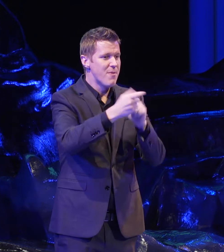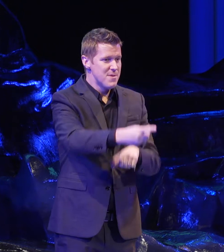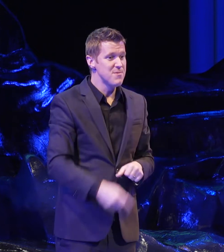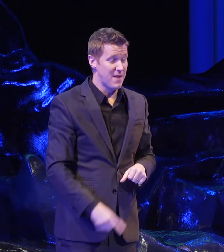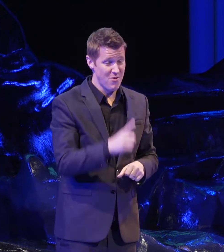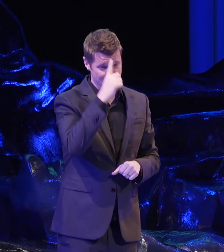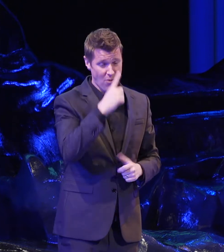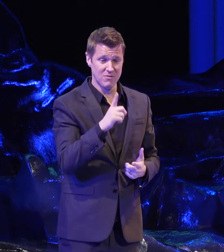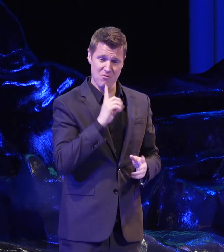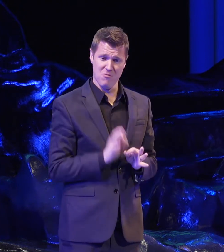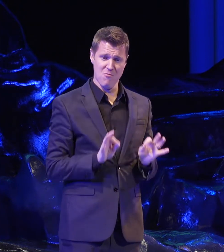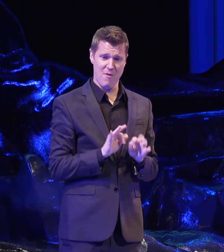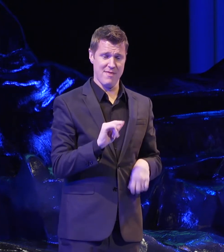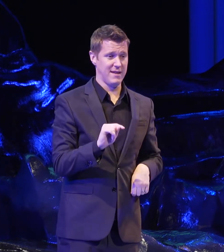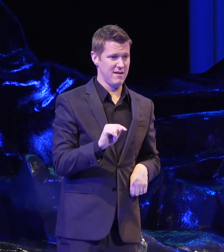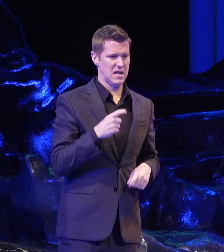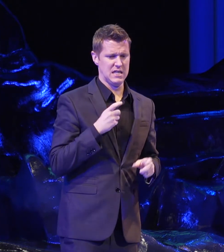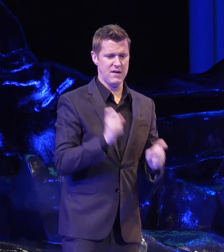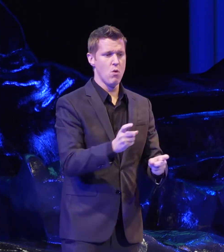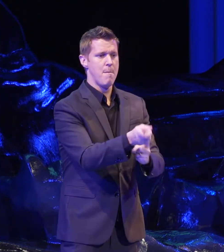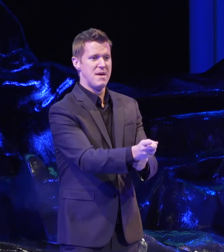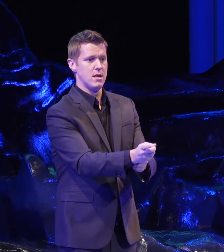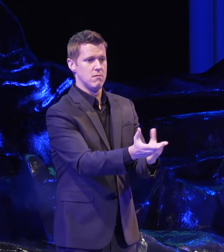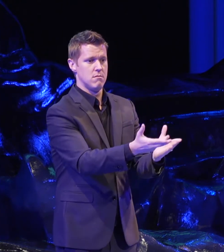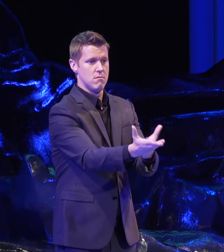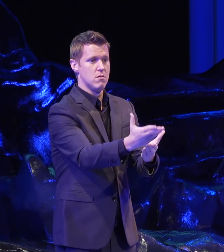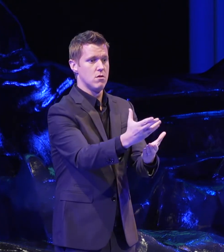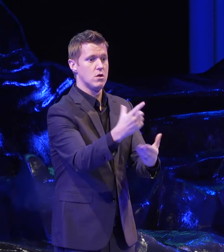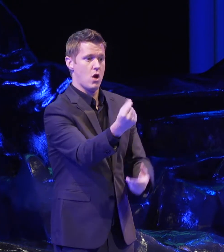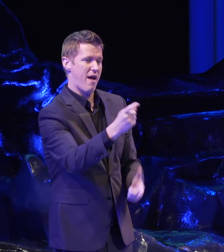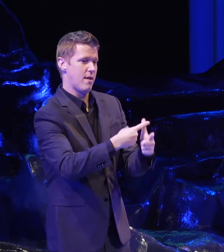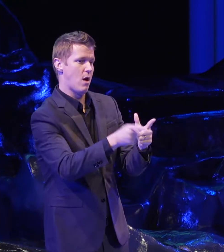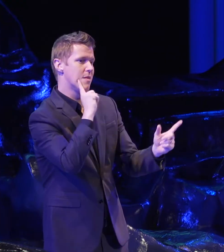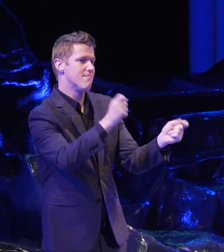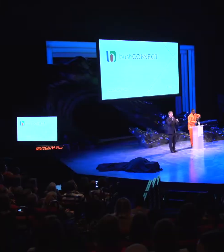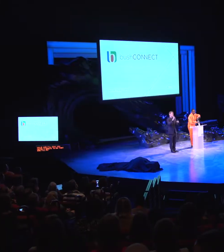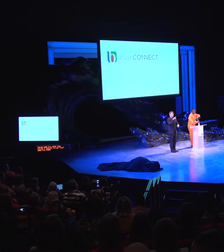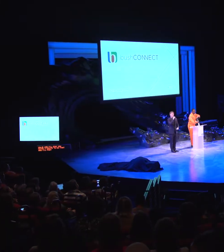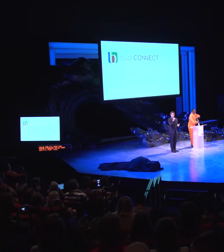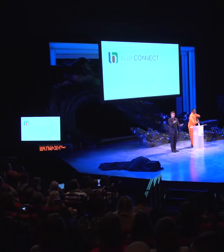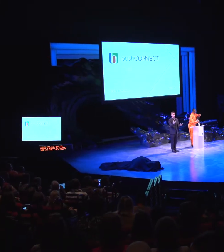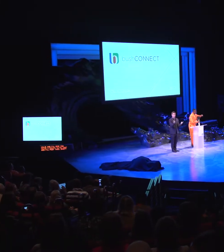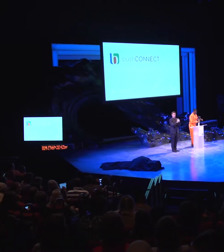and I'll give you maybe a minute to do that, and I'll post this, okay? Have at it. Make a new friend.